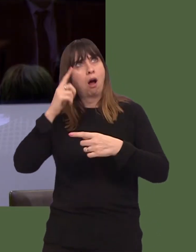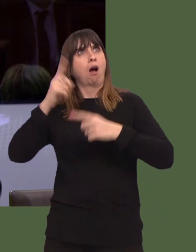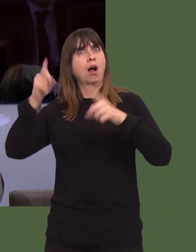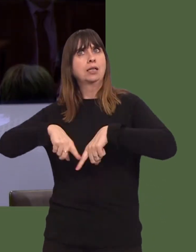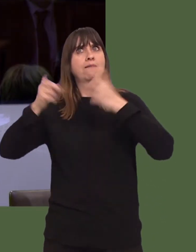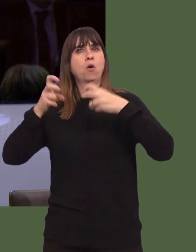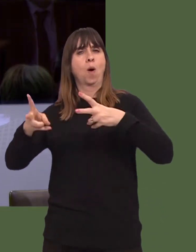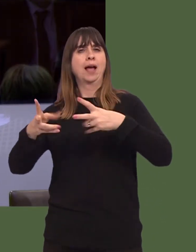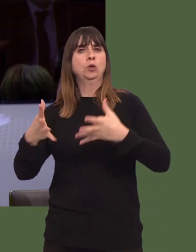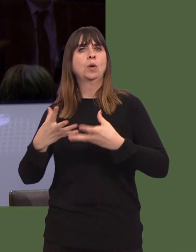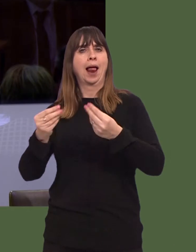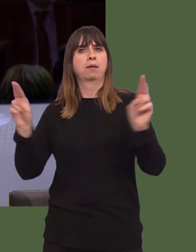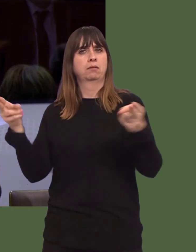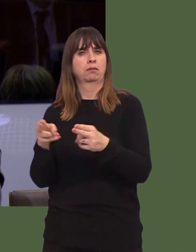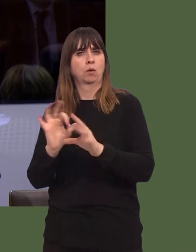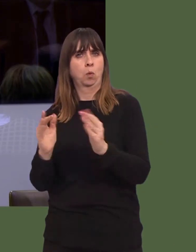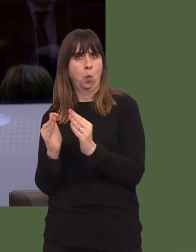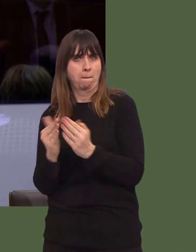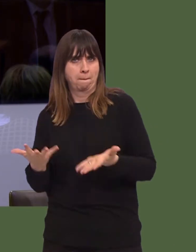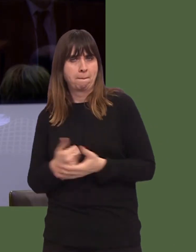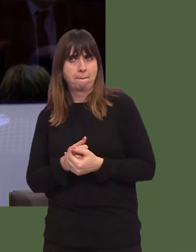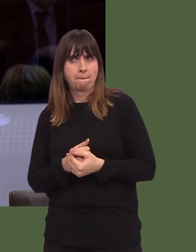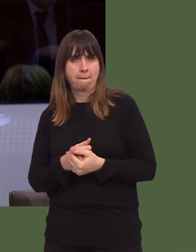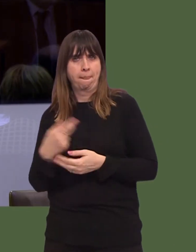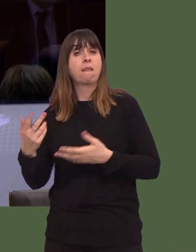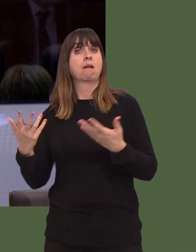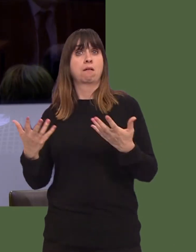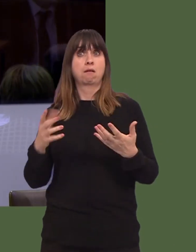This includes a number of initiatives to help individuals in danger of becoming homeless,